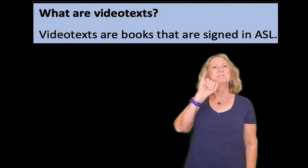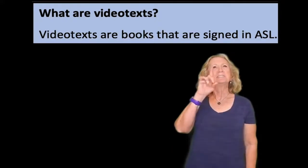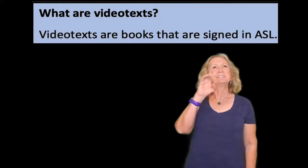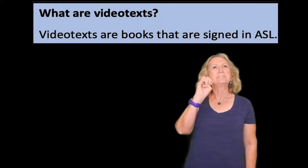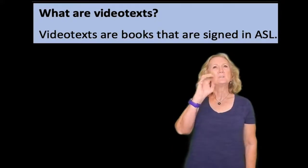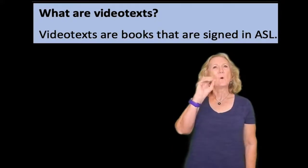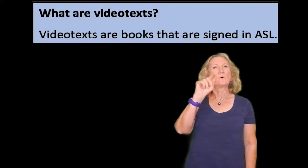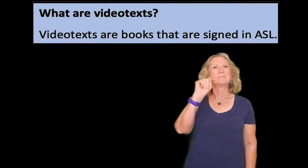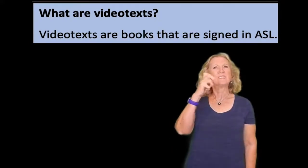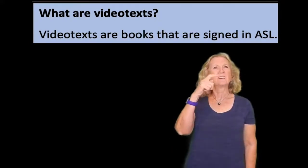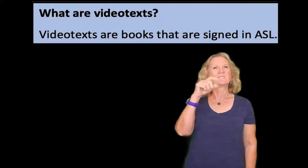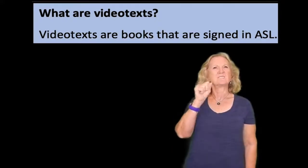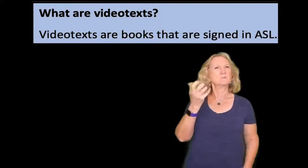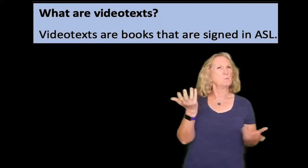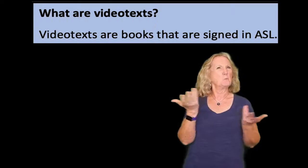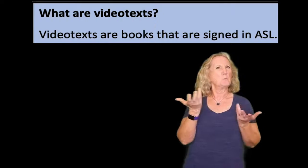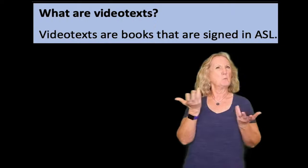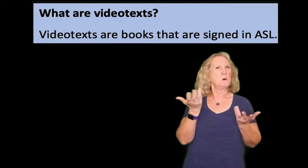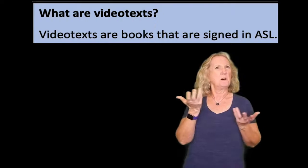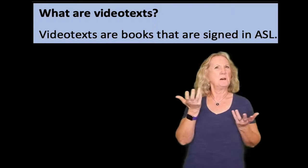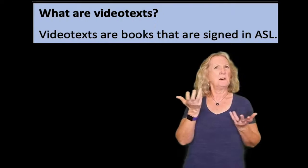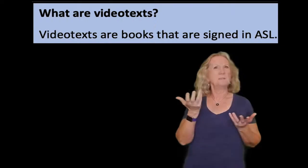what are video texts